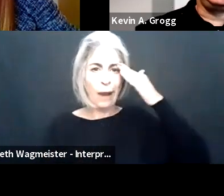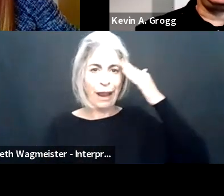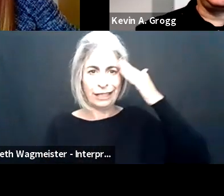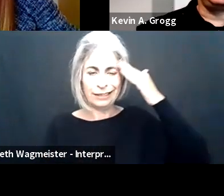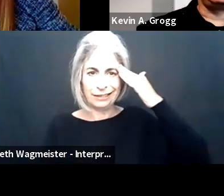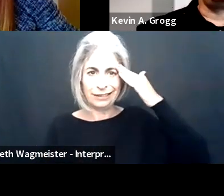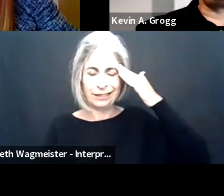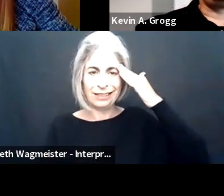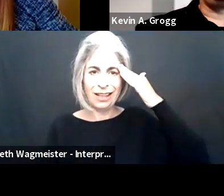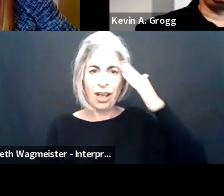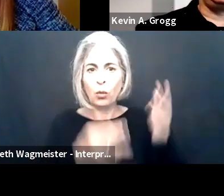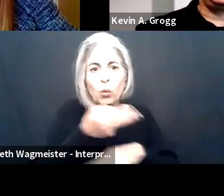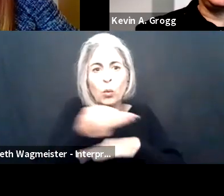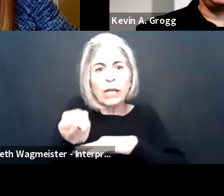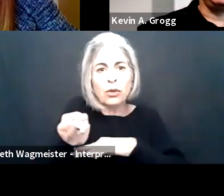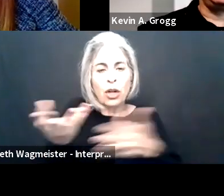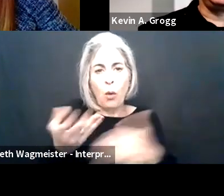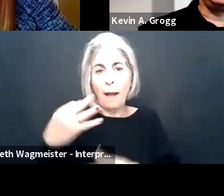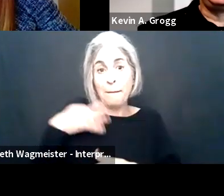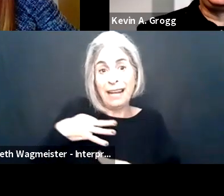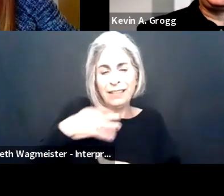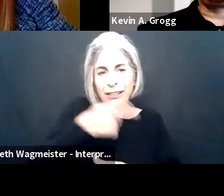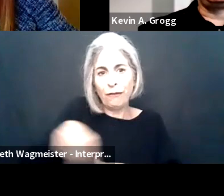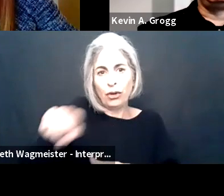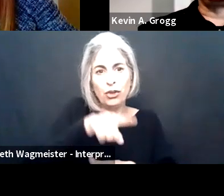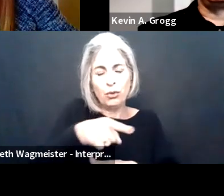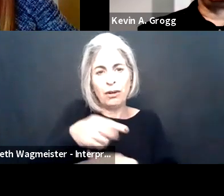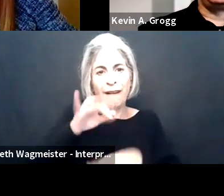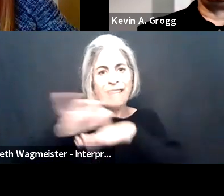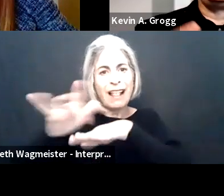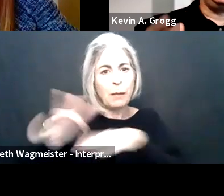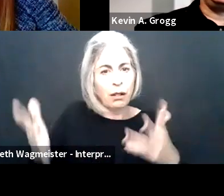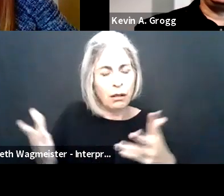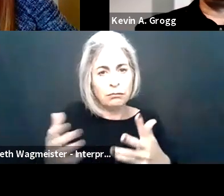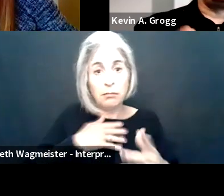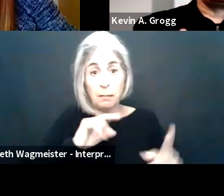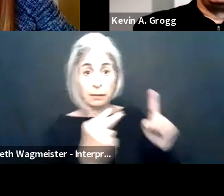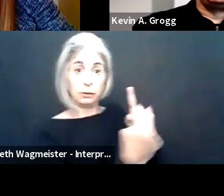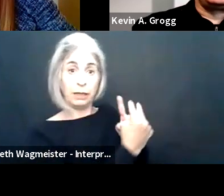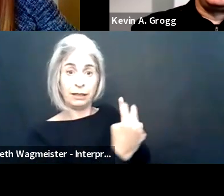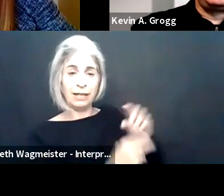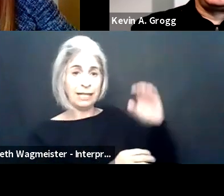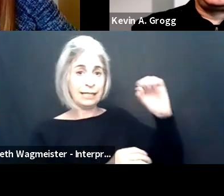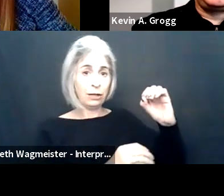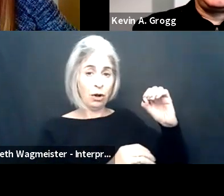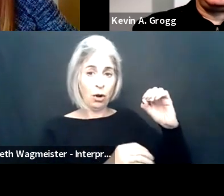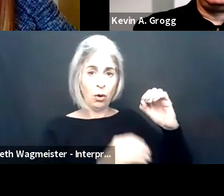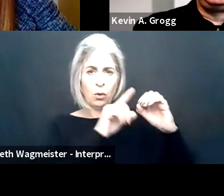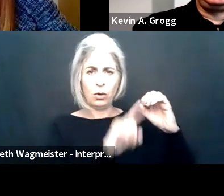have already been doing is making -- increasing the awareness of what is out there and what benefit is out there for